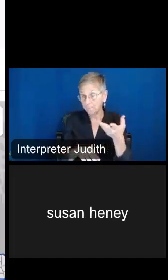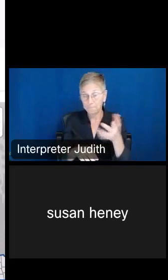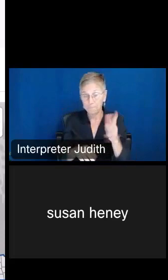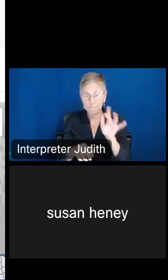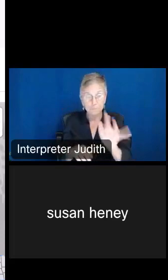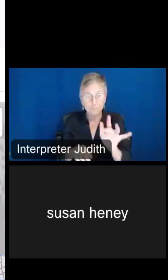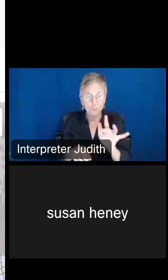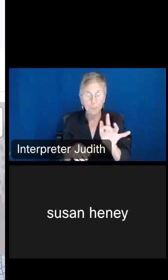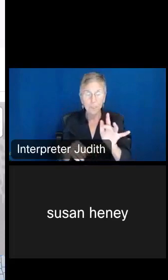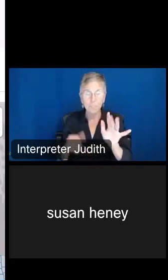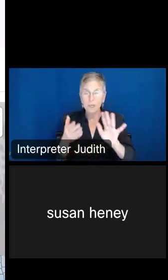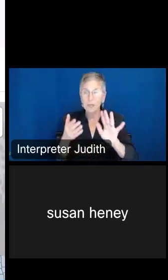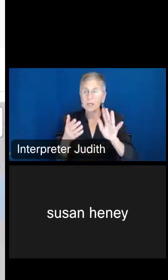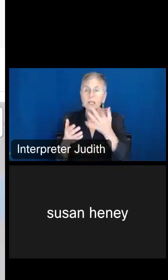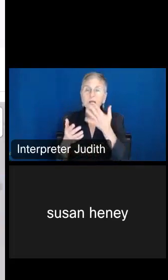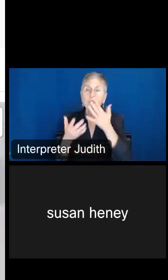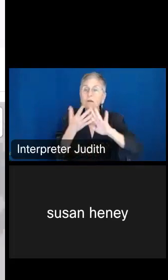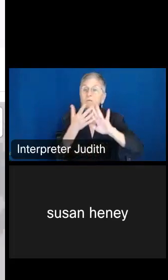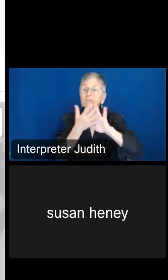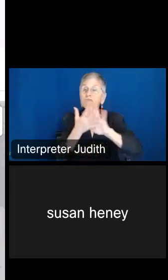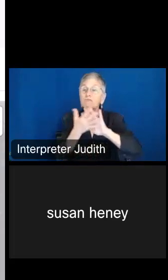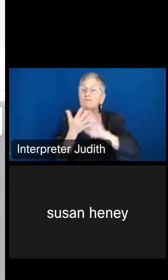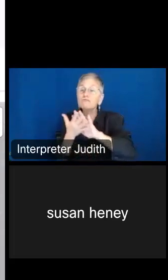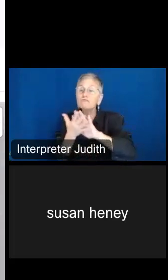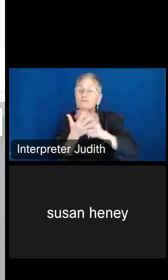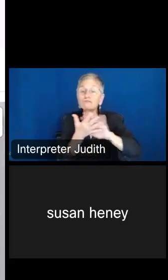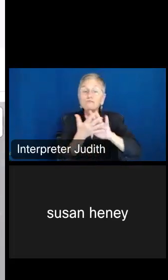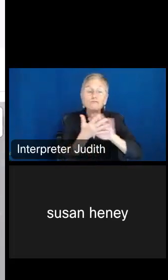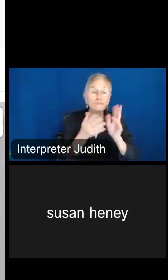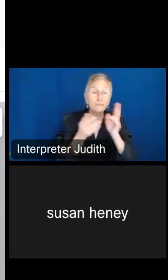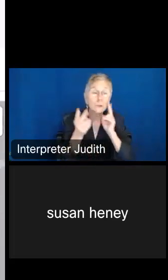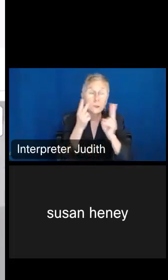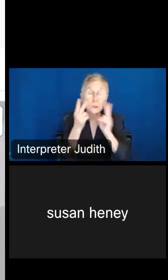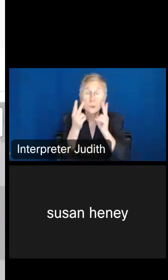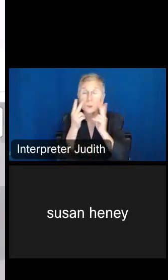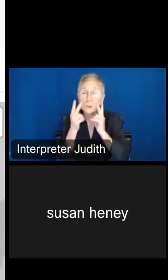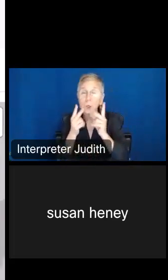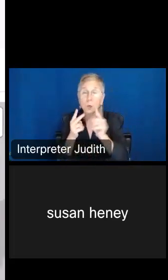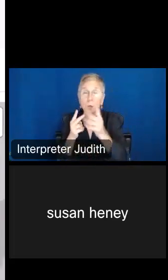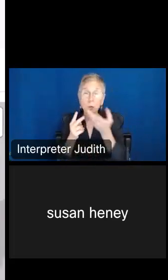shading it for you, and you can kind of see where things are. You know, of course, the